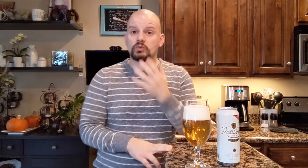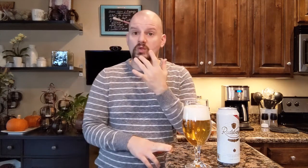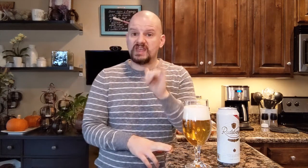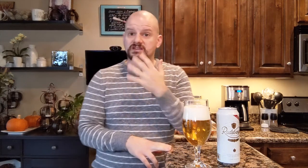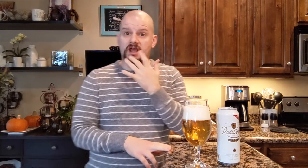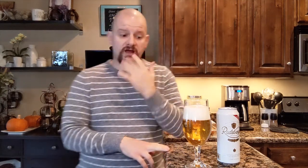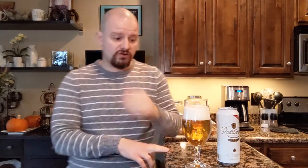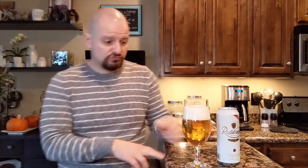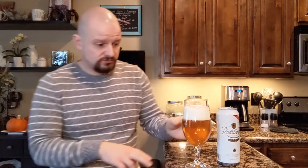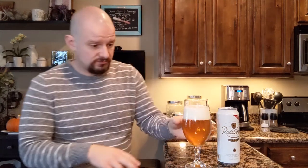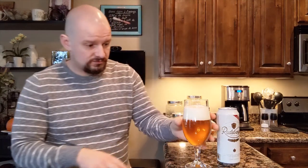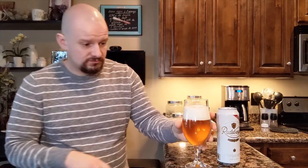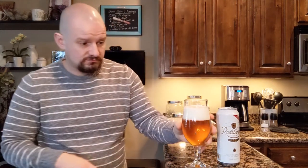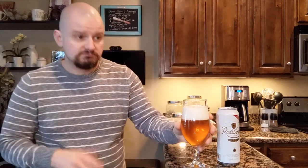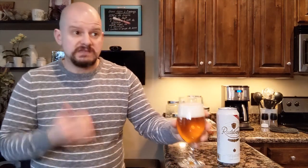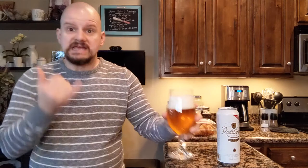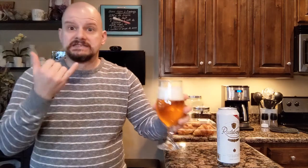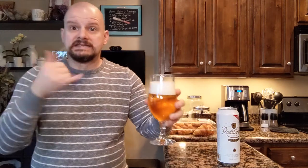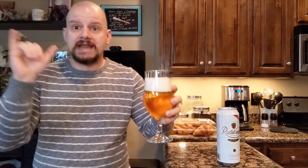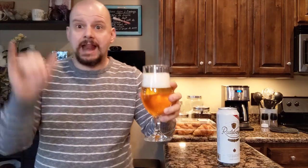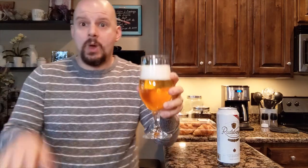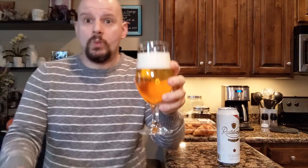That's the colour. It's yellow!